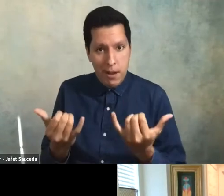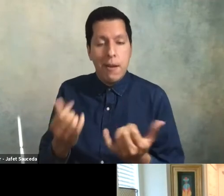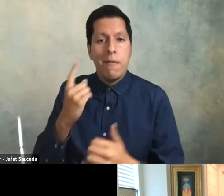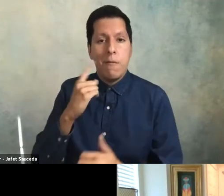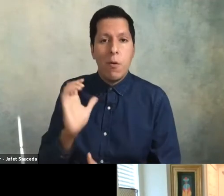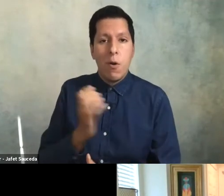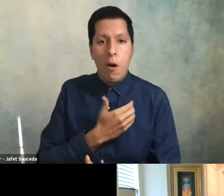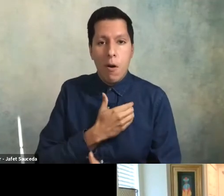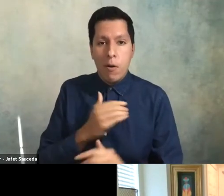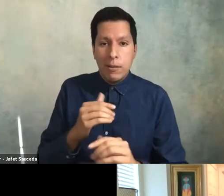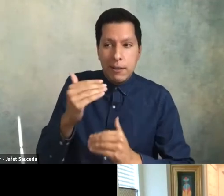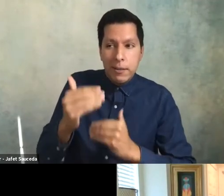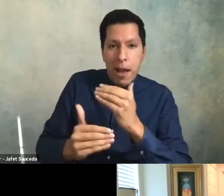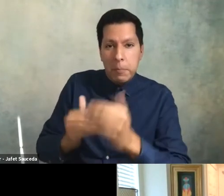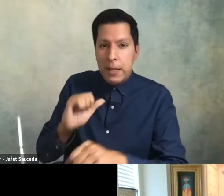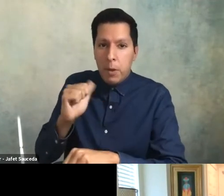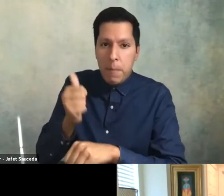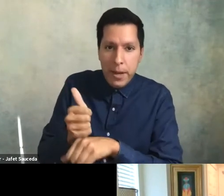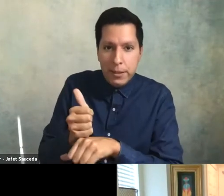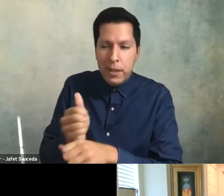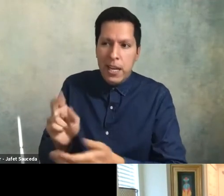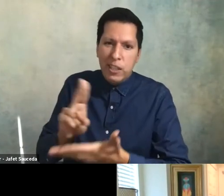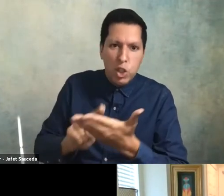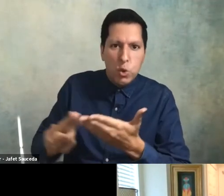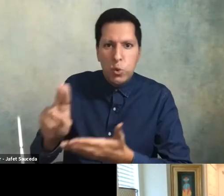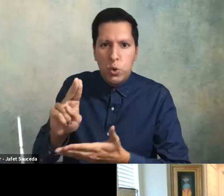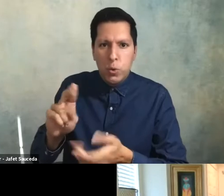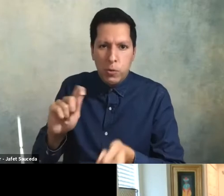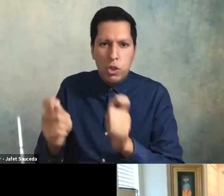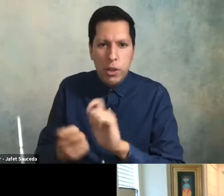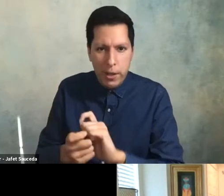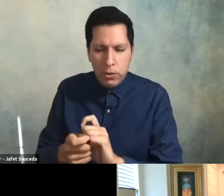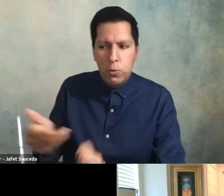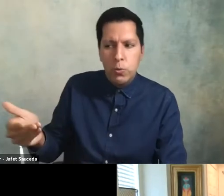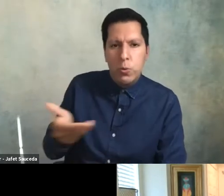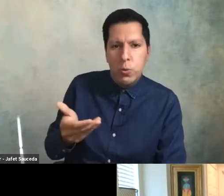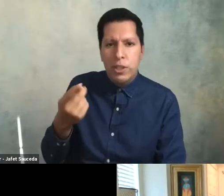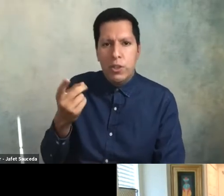steps towards implementing institutional change program featuring dr Shaun harper if you need